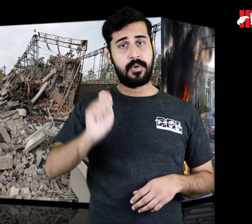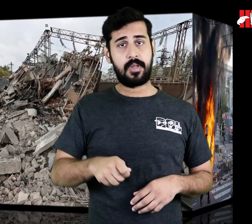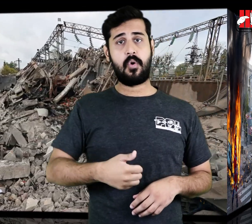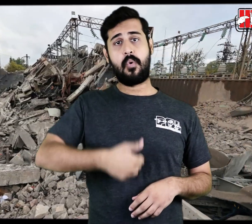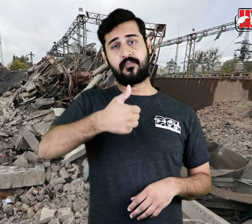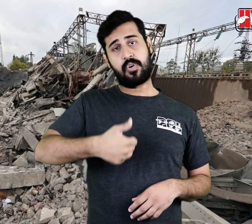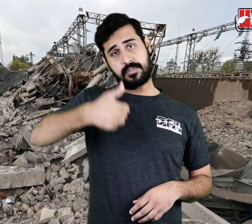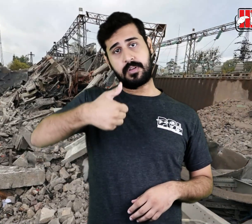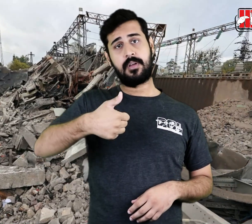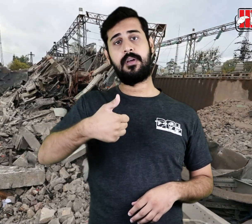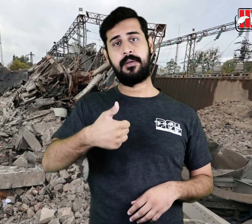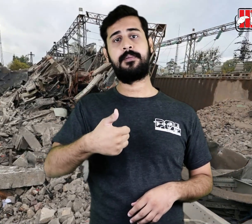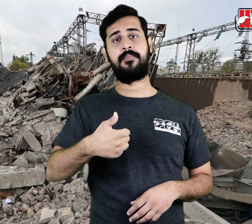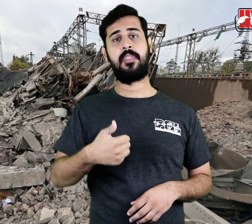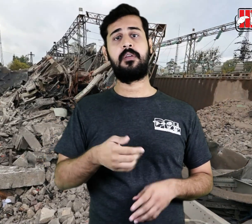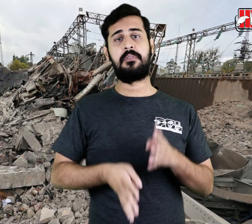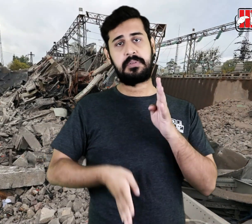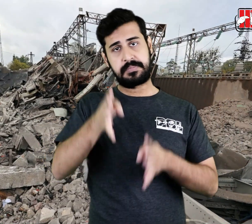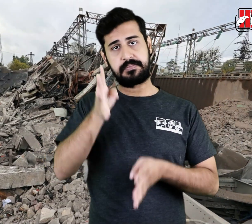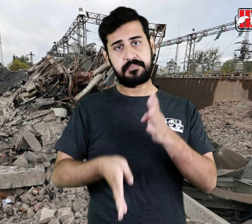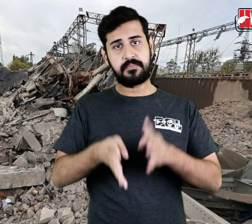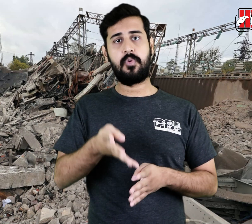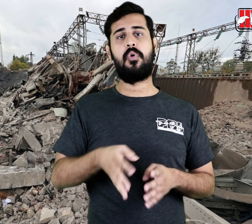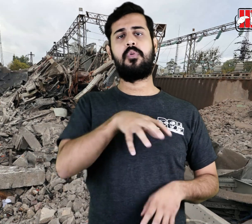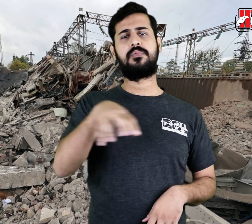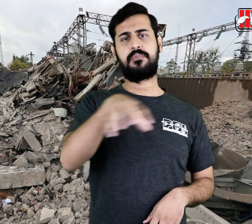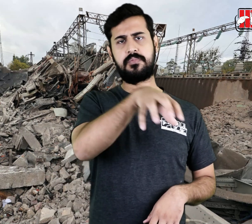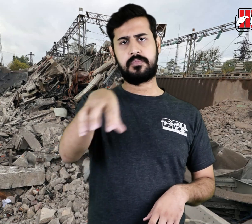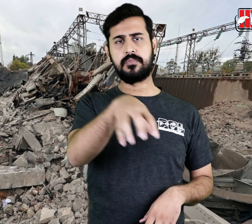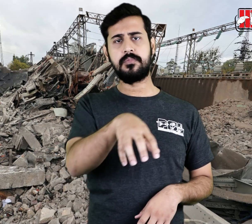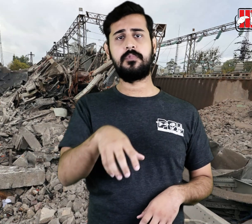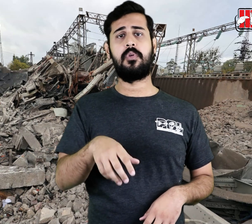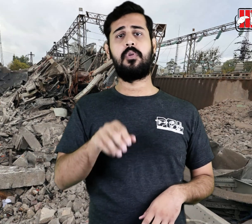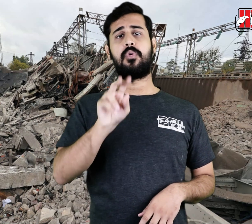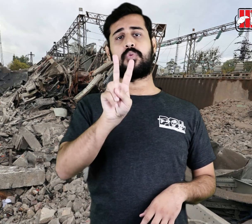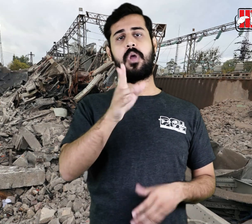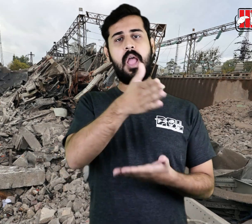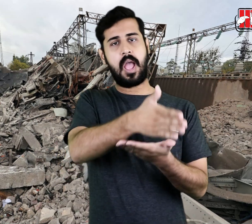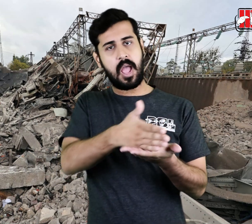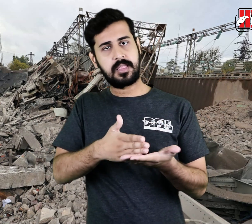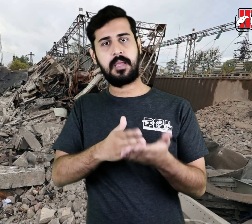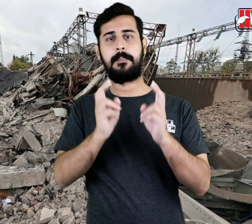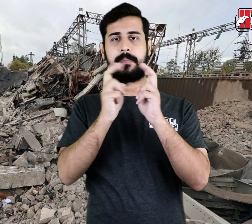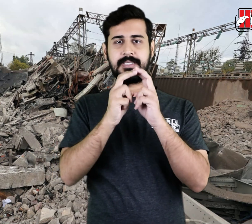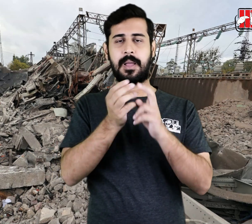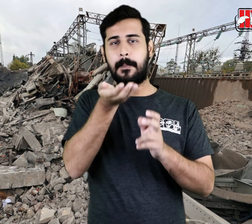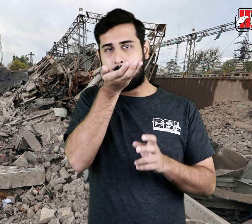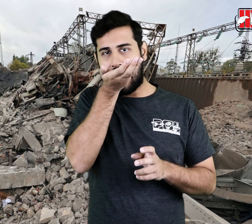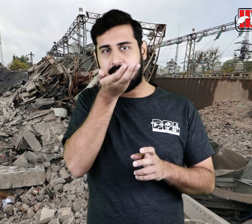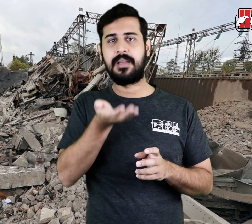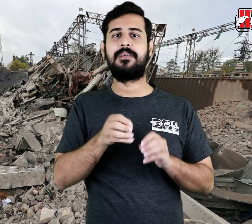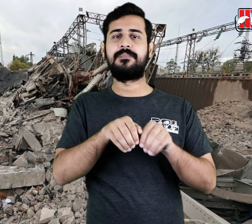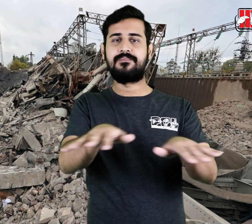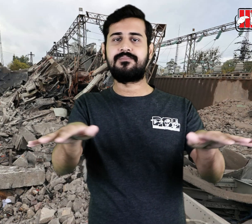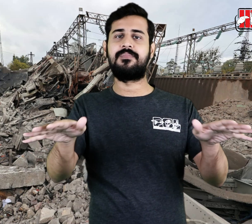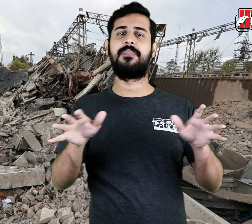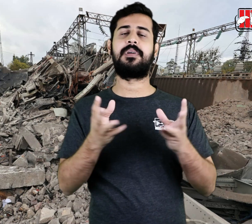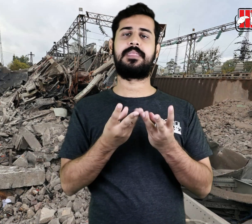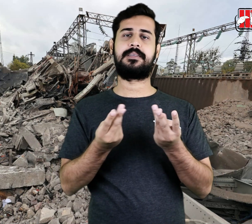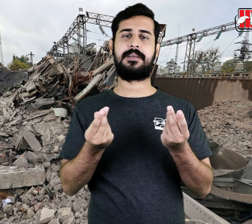According to Ukrainian authorities, electricity and water supply to half of the city of Kyiv were suspended.